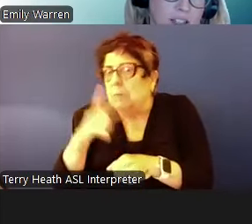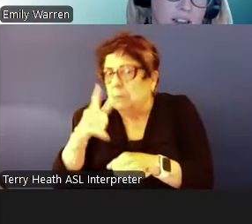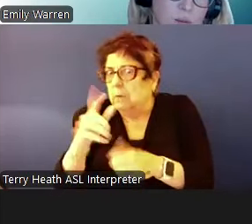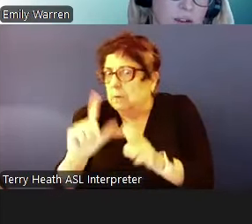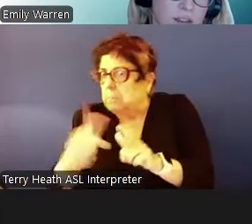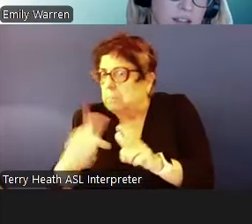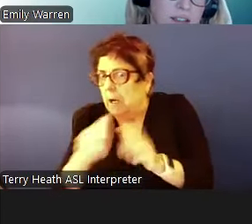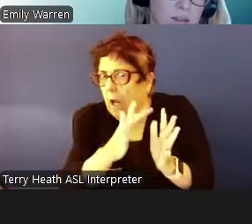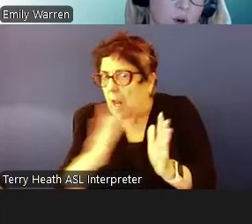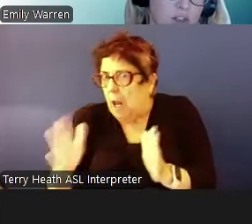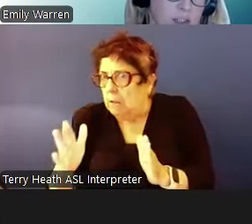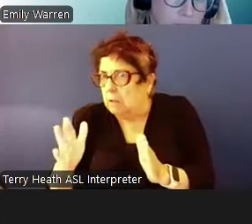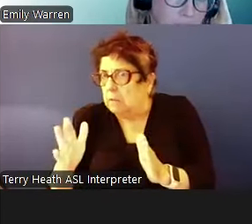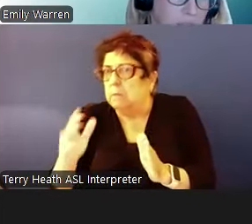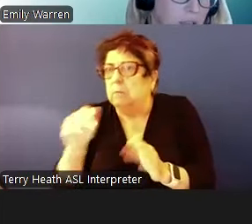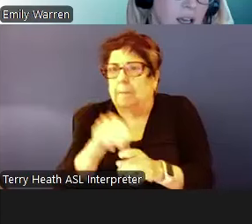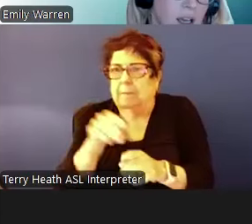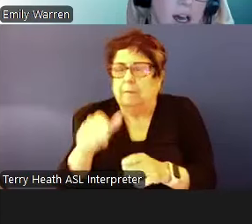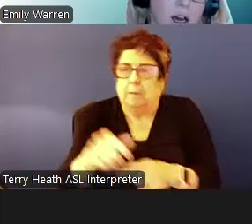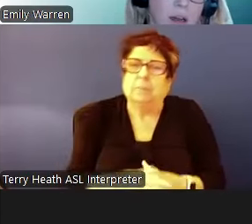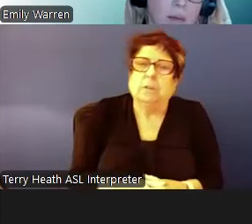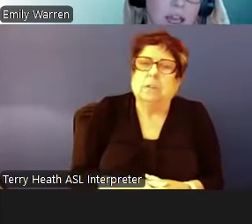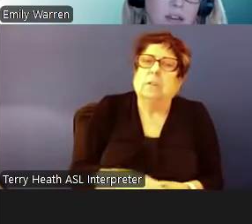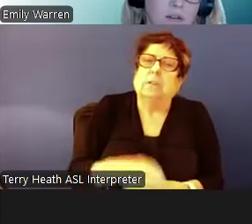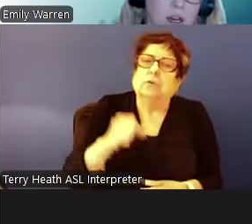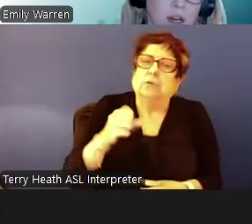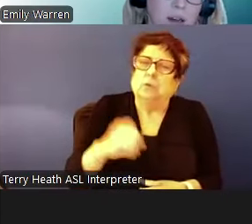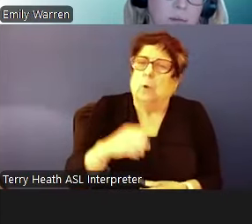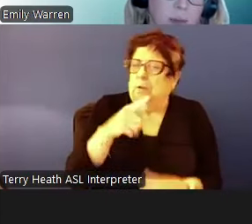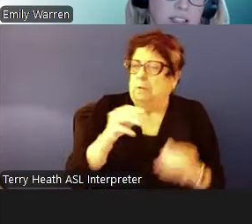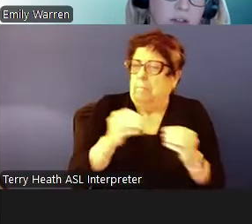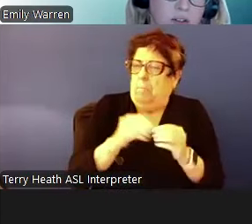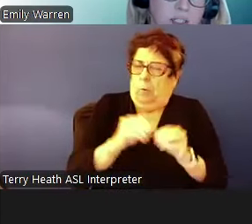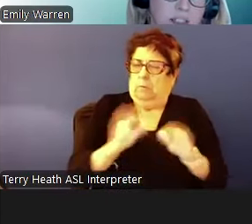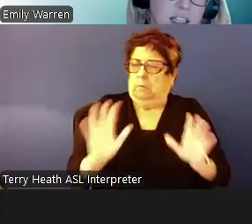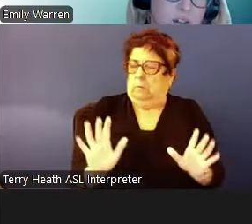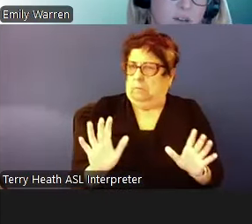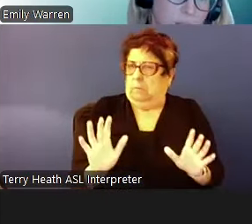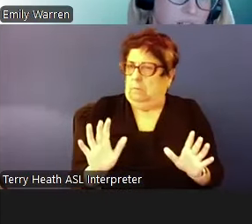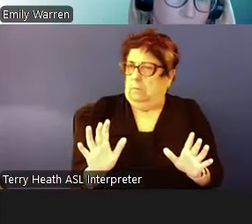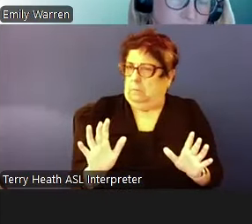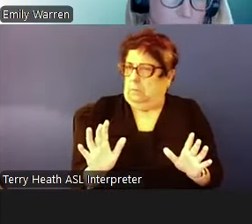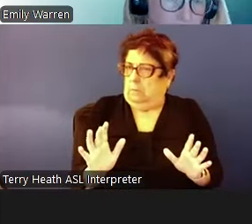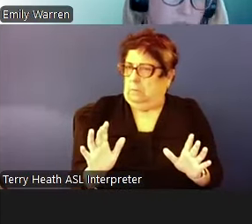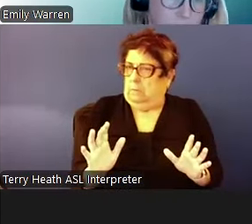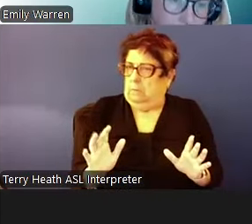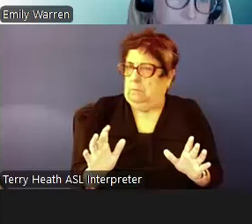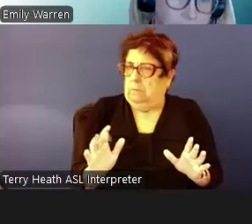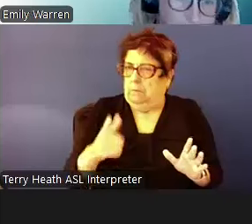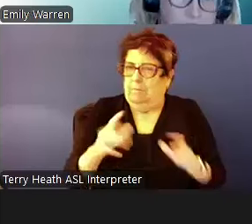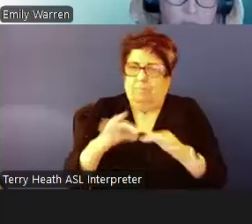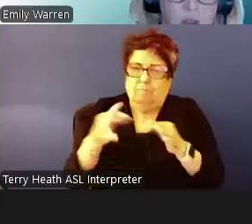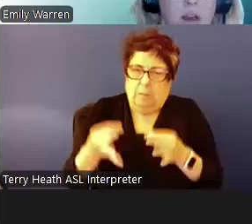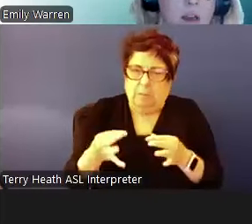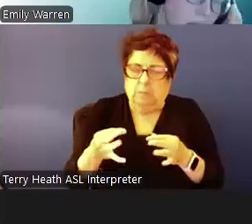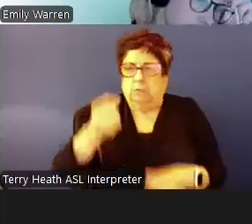that it is more transparent and makes it easier for families to request more time if they need it.